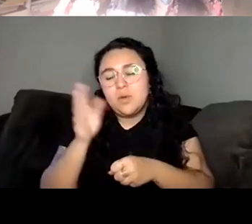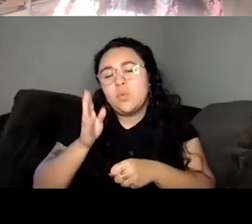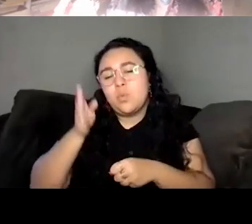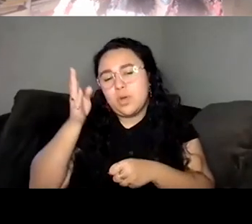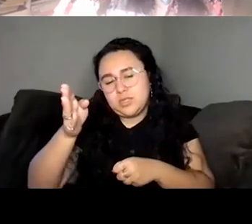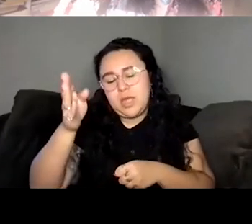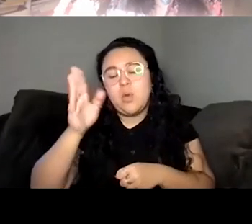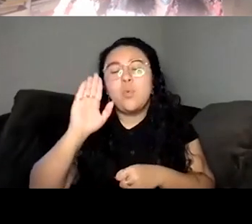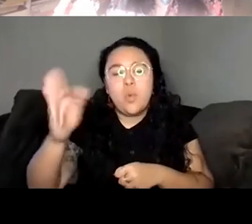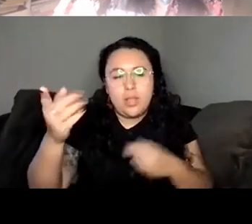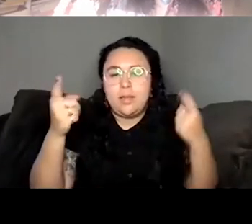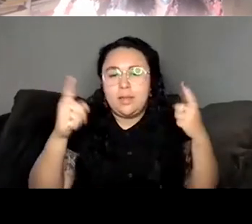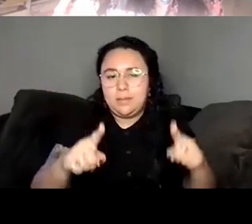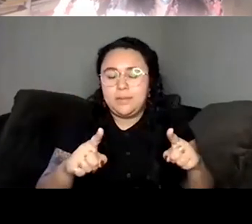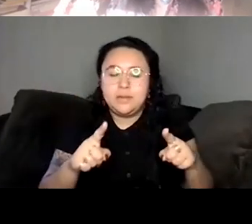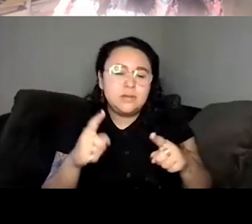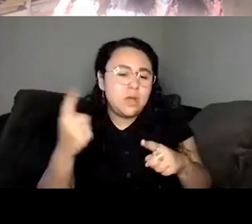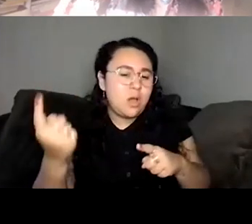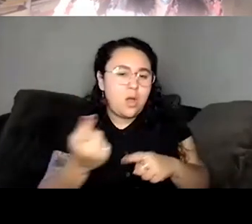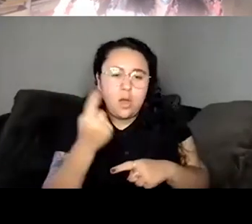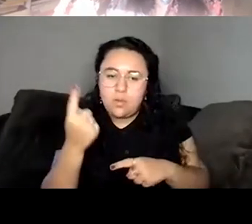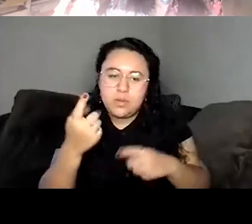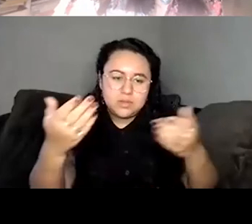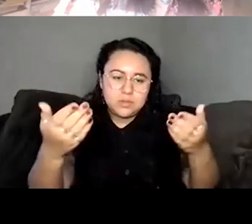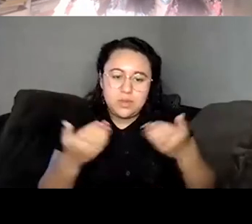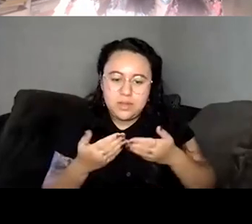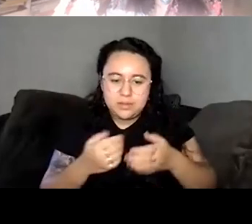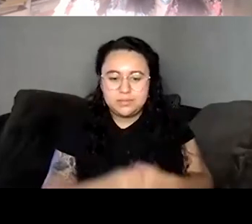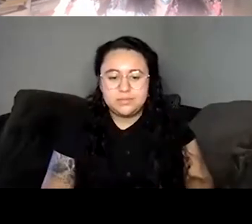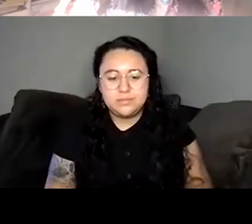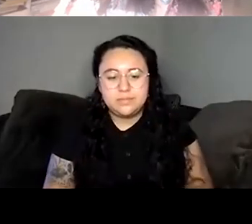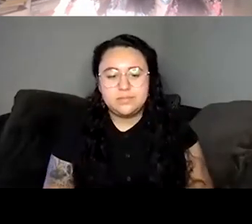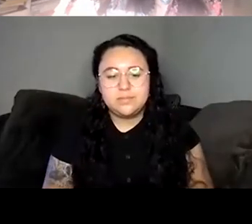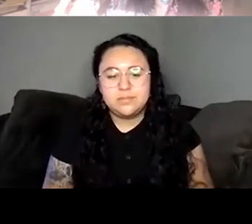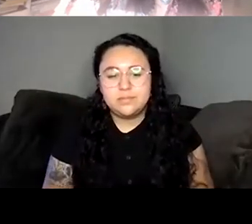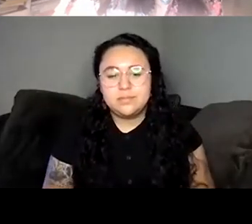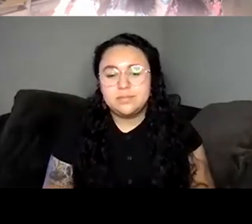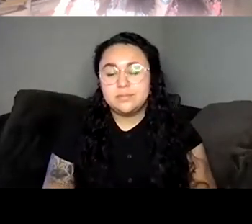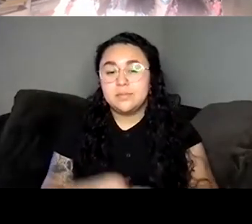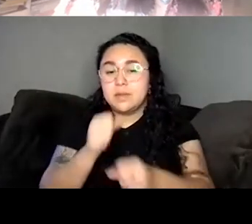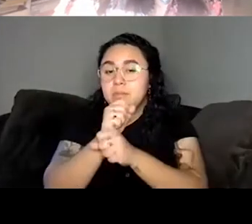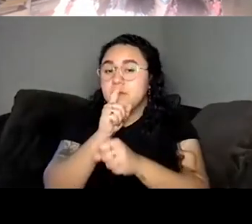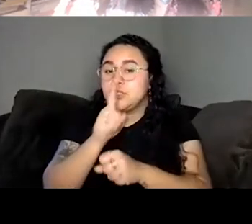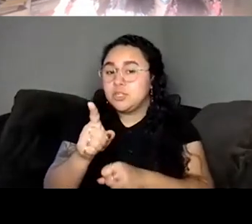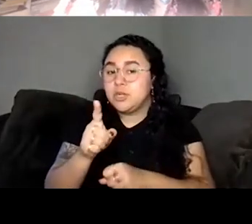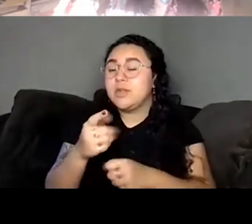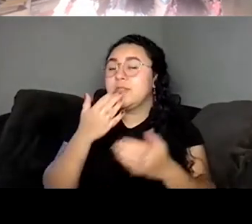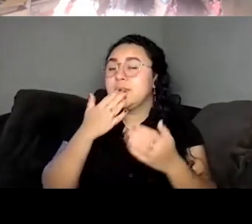and you are all always welcome. I want to quickly make sure to thank our probono ASL